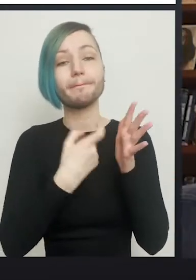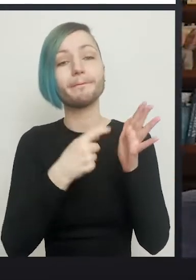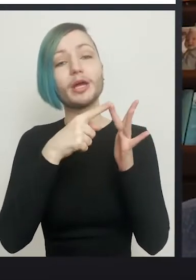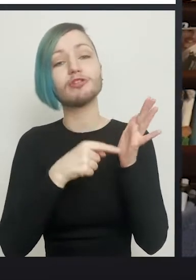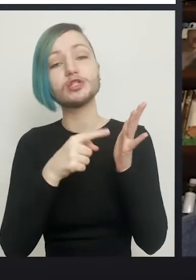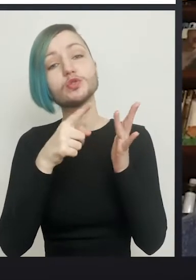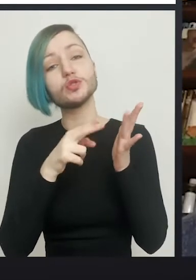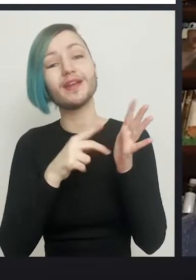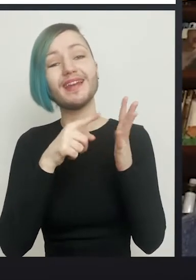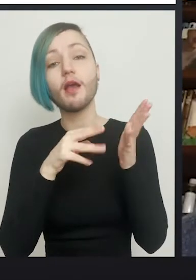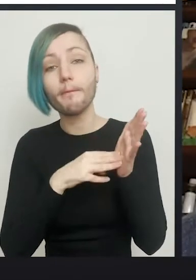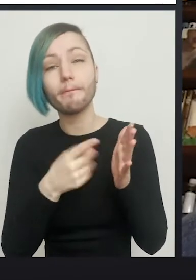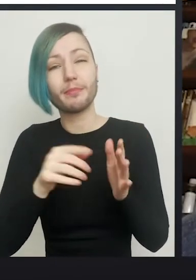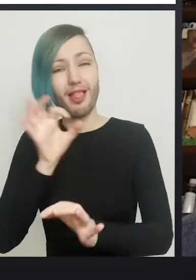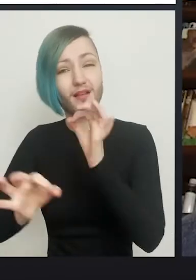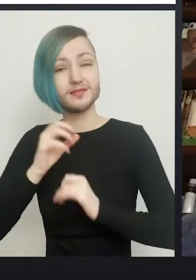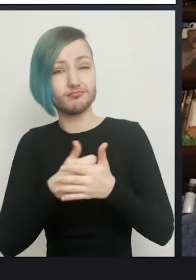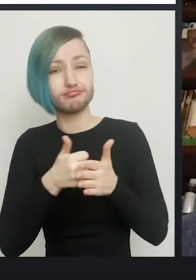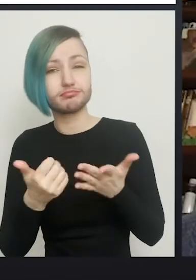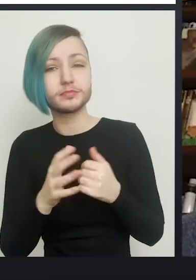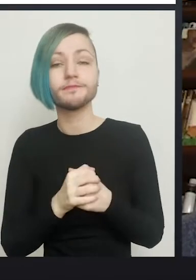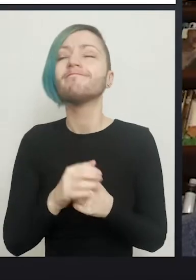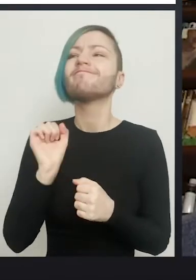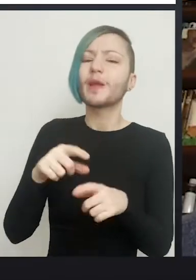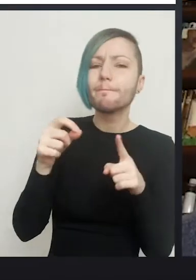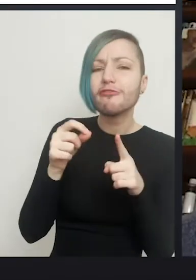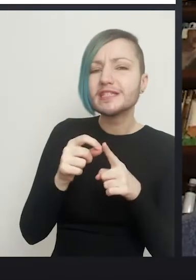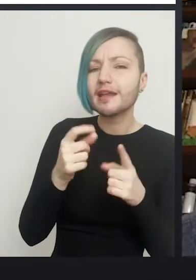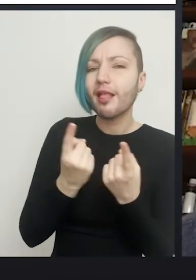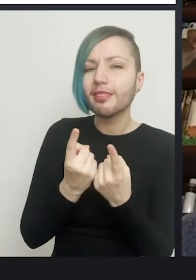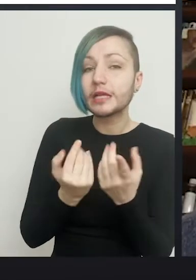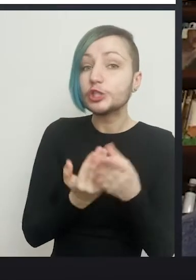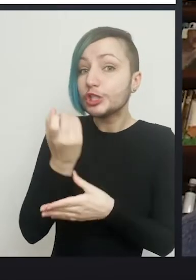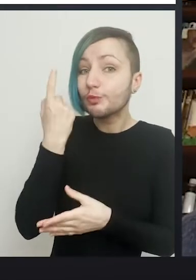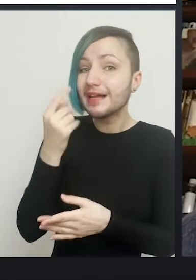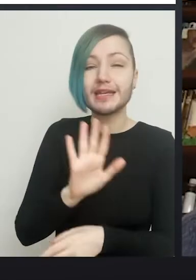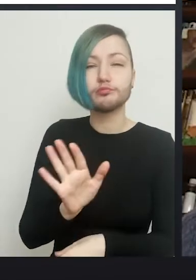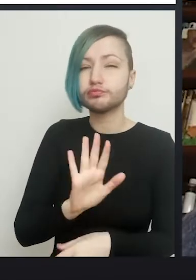The peritoneal thing, it is not a new idea, actually. This was an operation